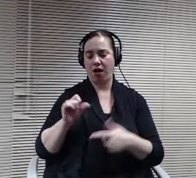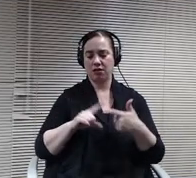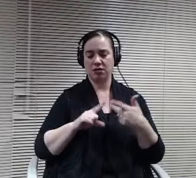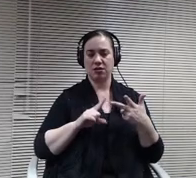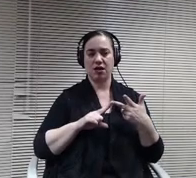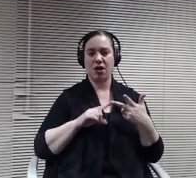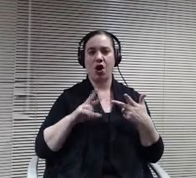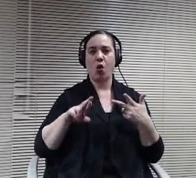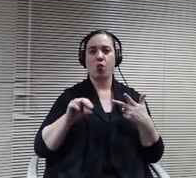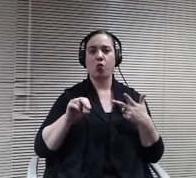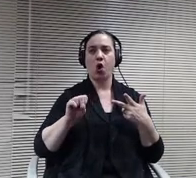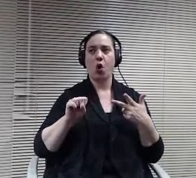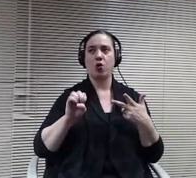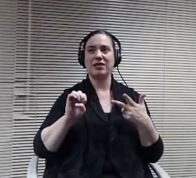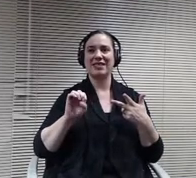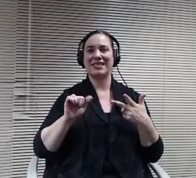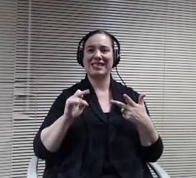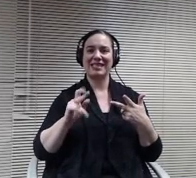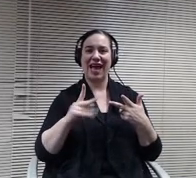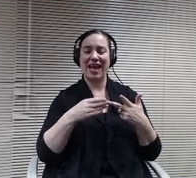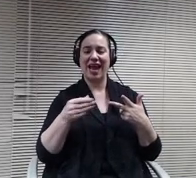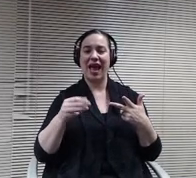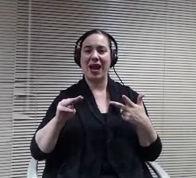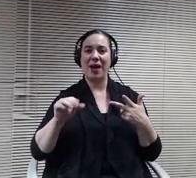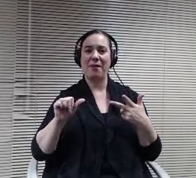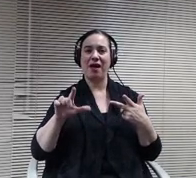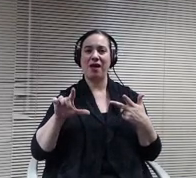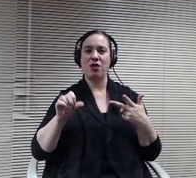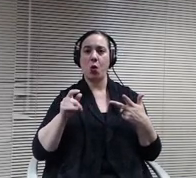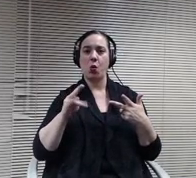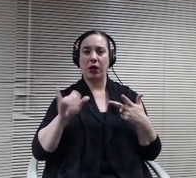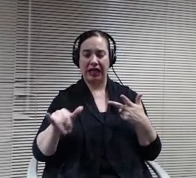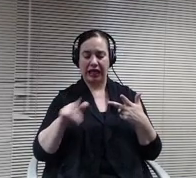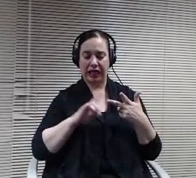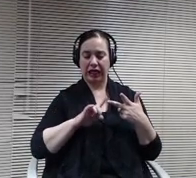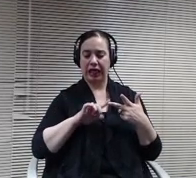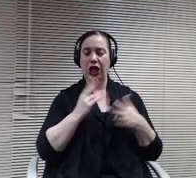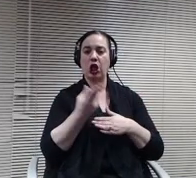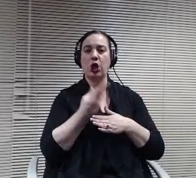Are used for some services that we have heitzman inwald.